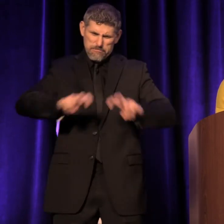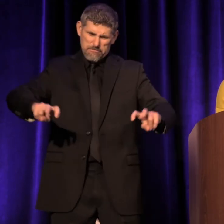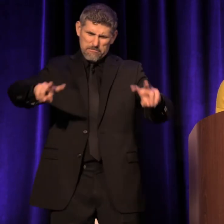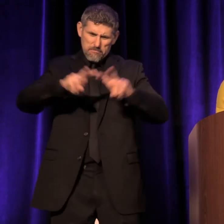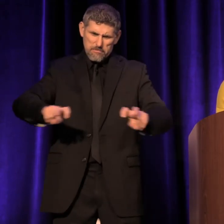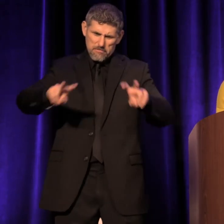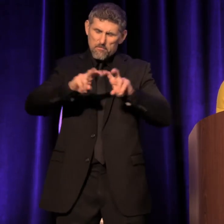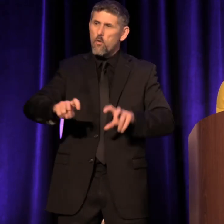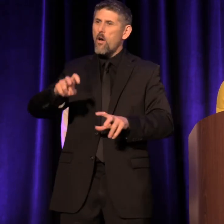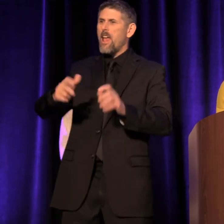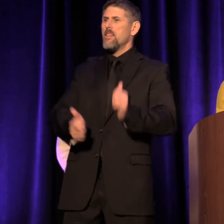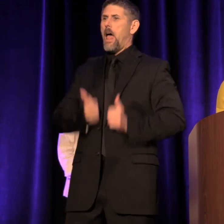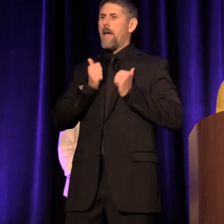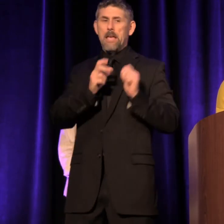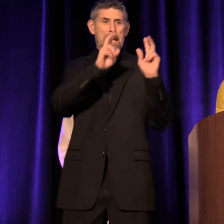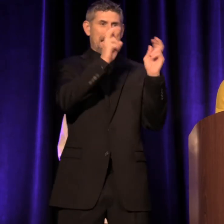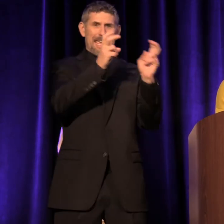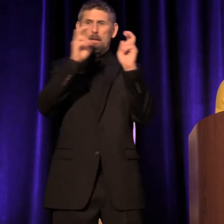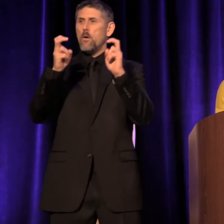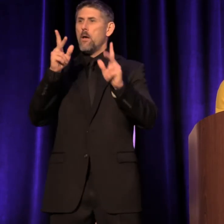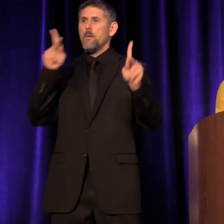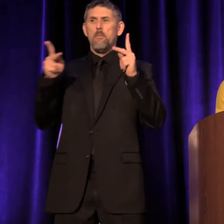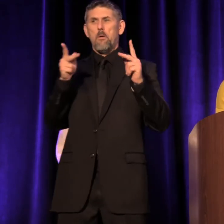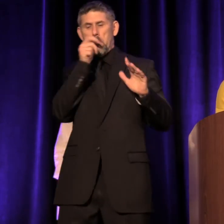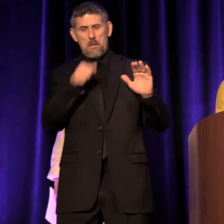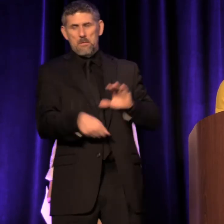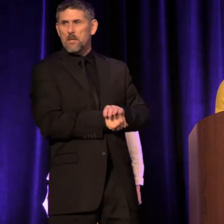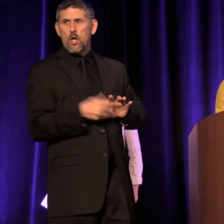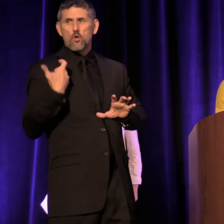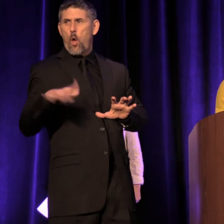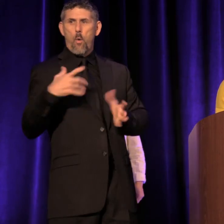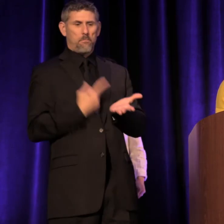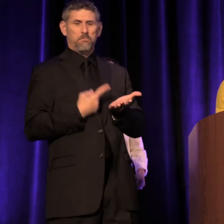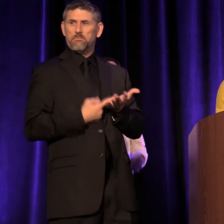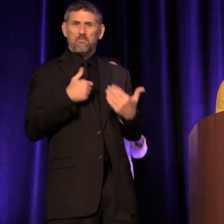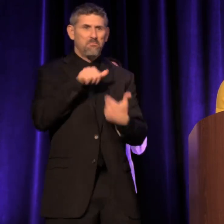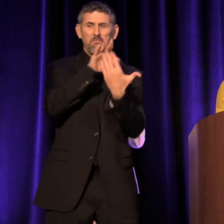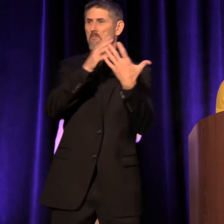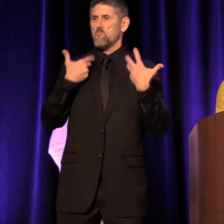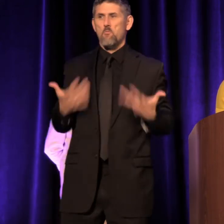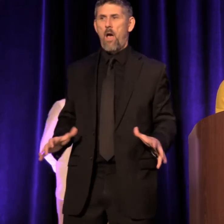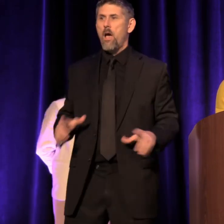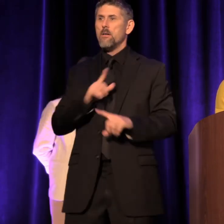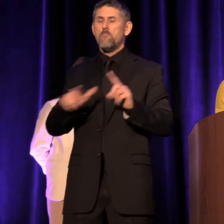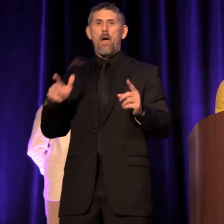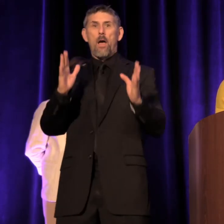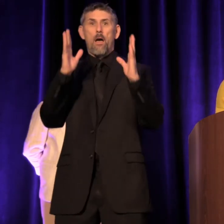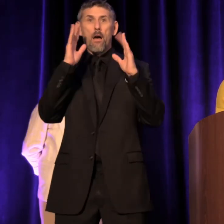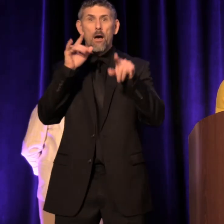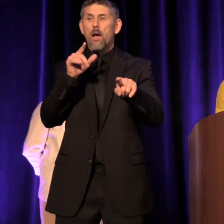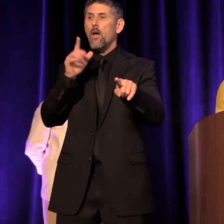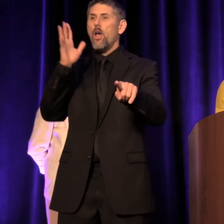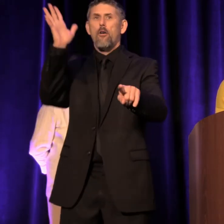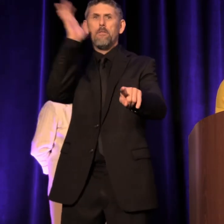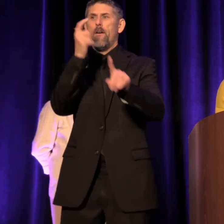at issues people don't always want to confront. They will listen to what is said to them from a stage.